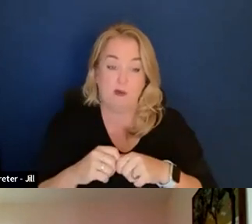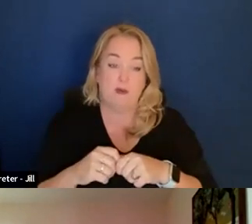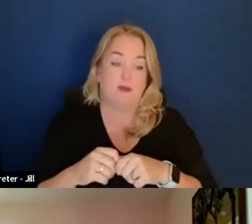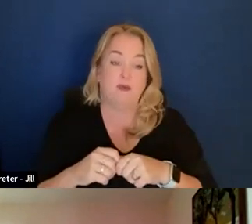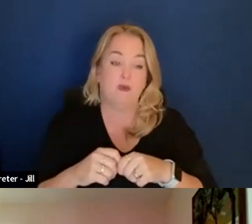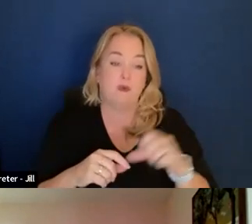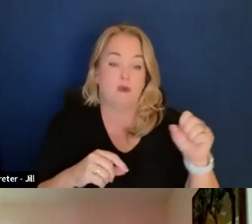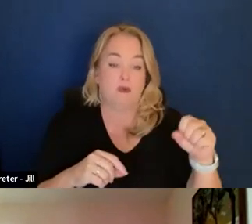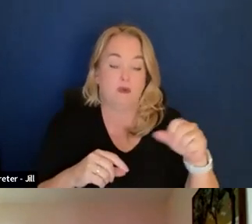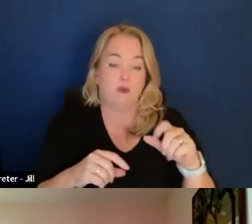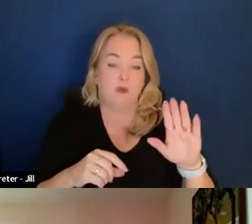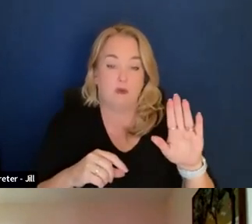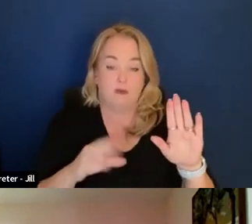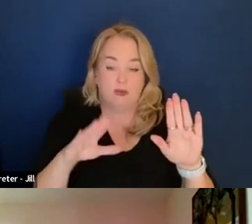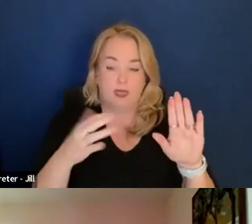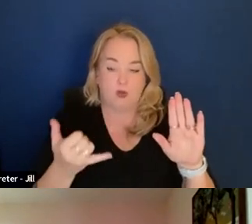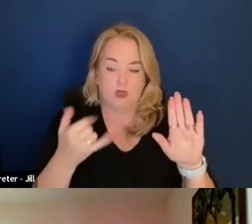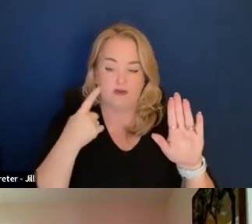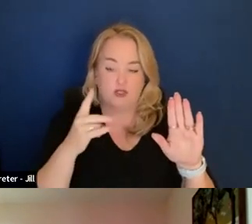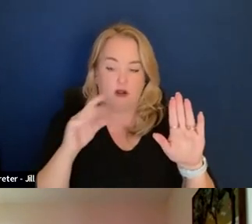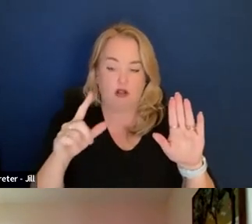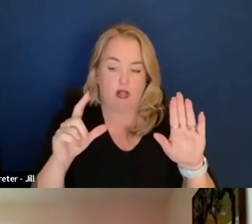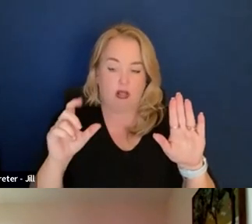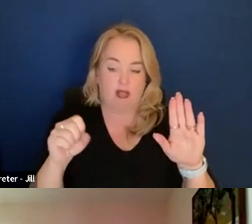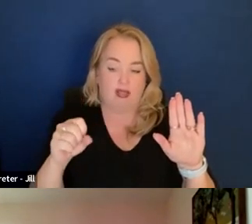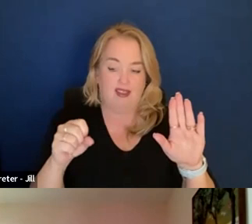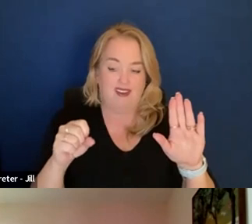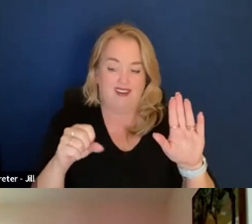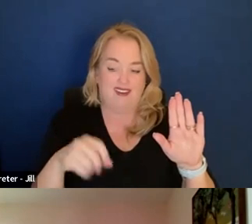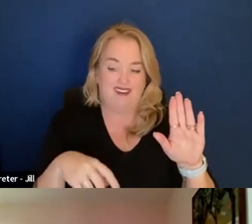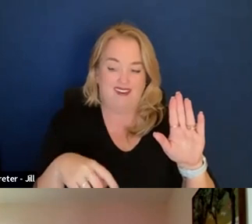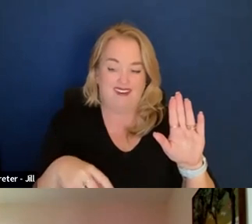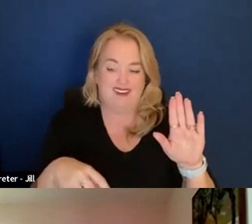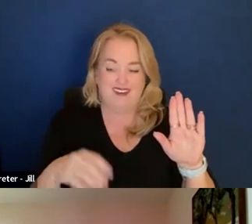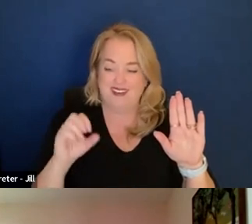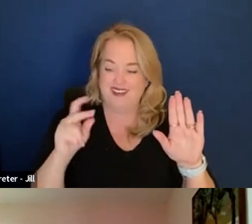Present for Darryl, by the way. Great.